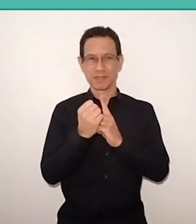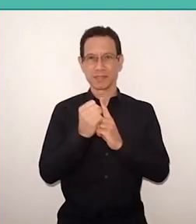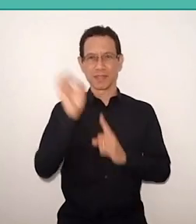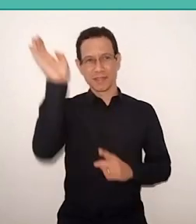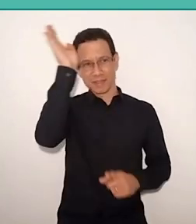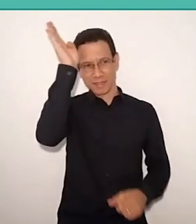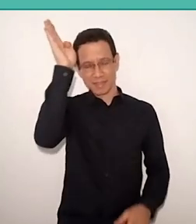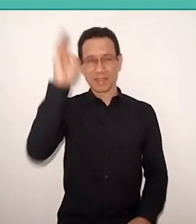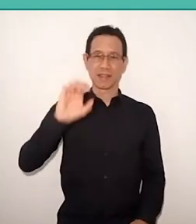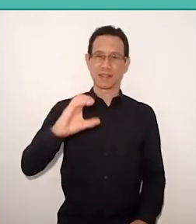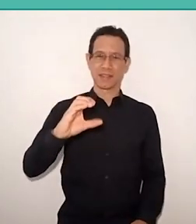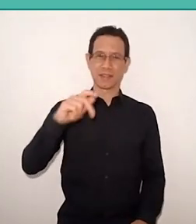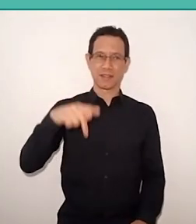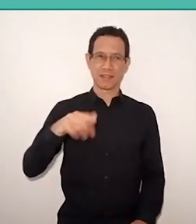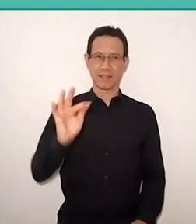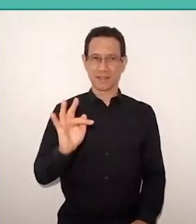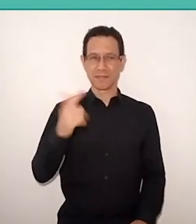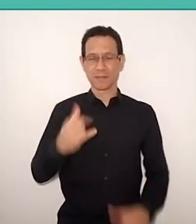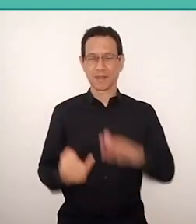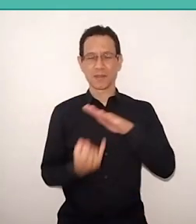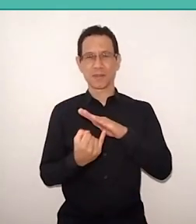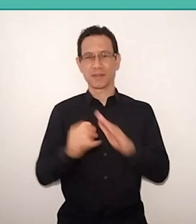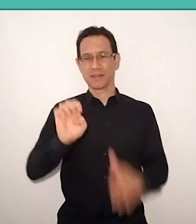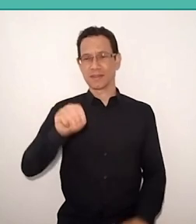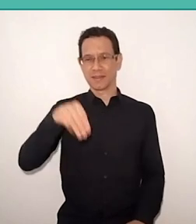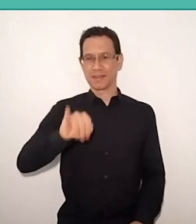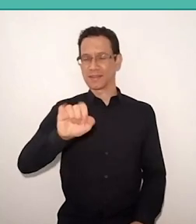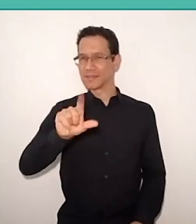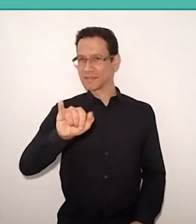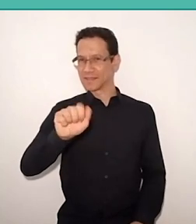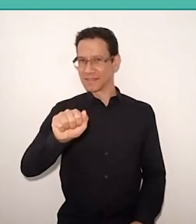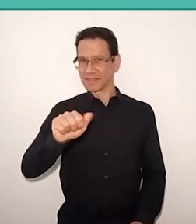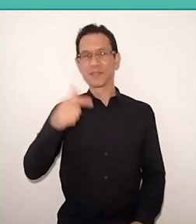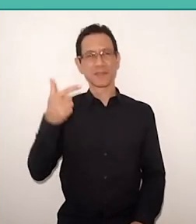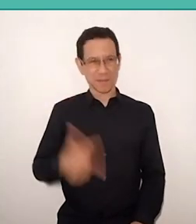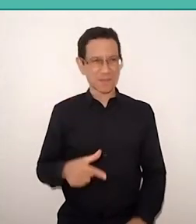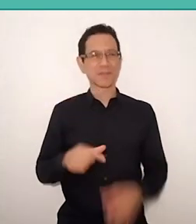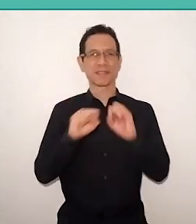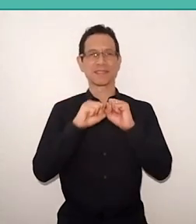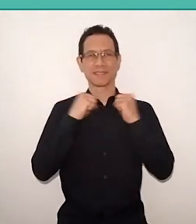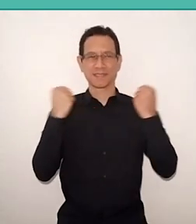and to Emília Institute for more this edition of a beautiful encounter.